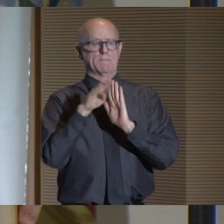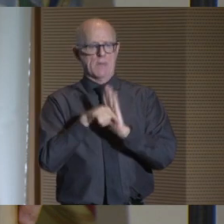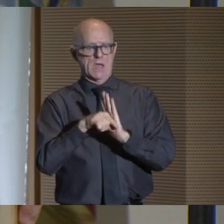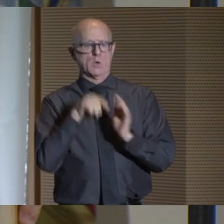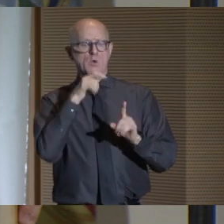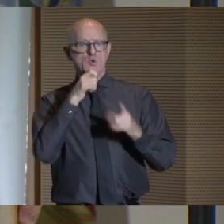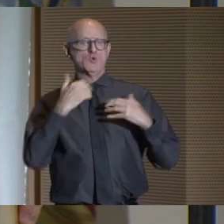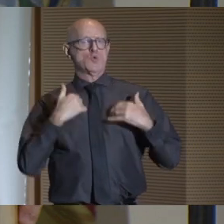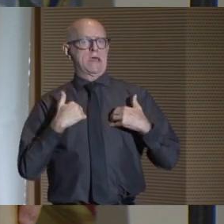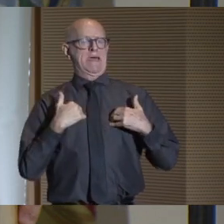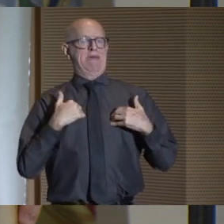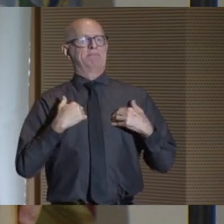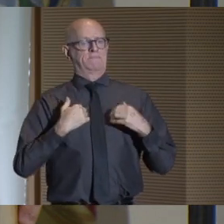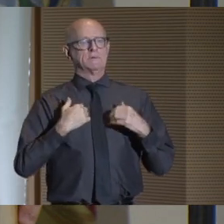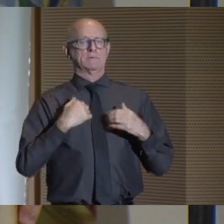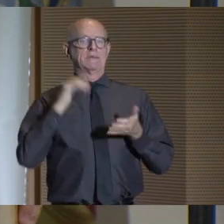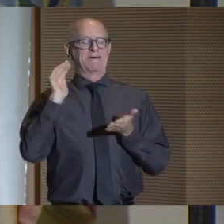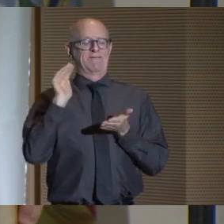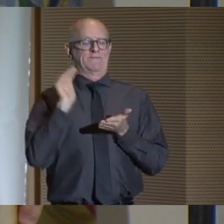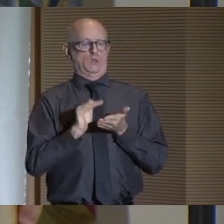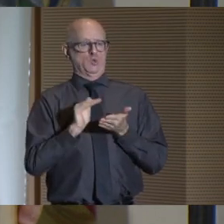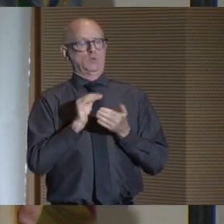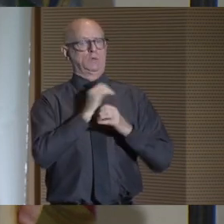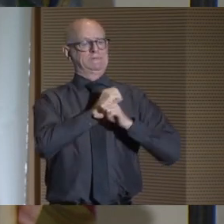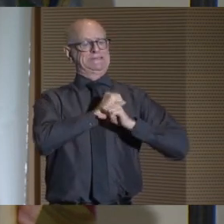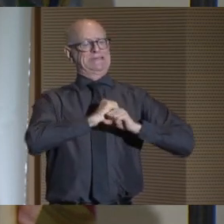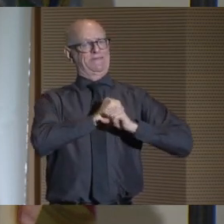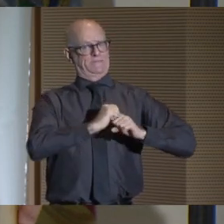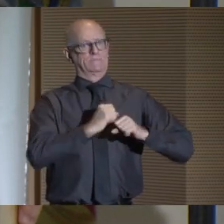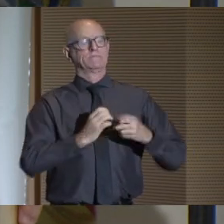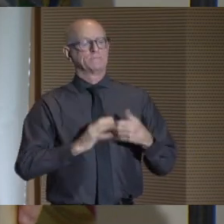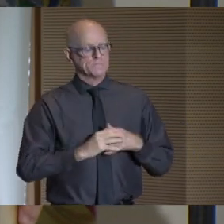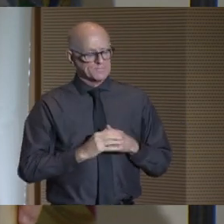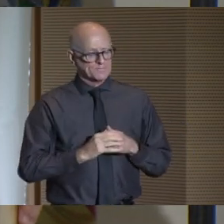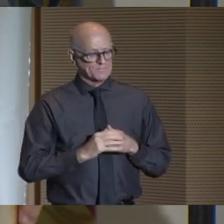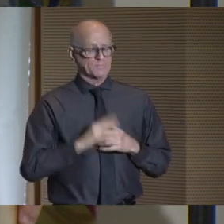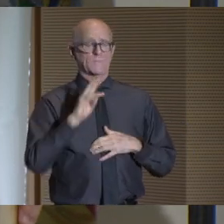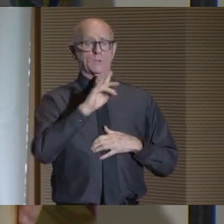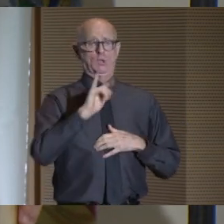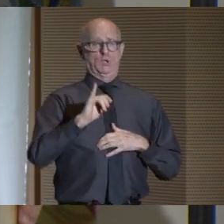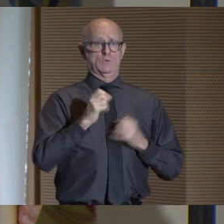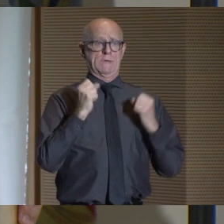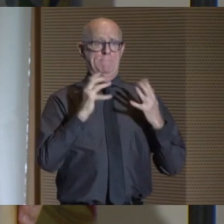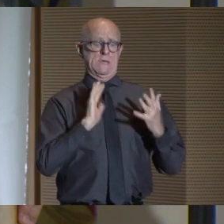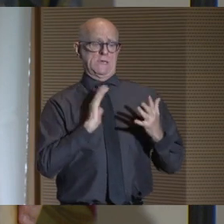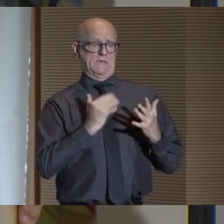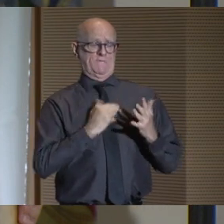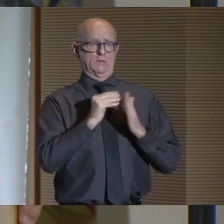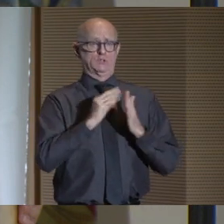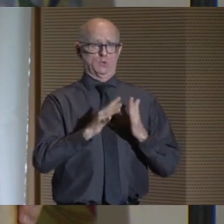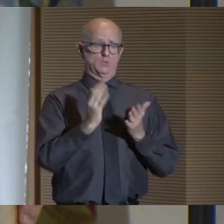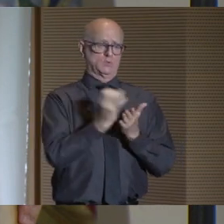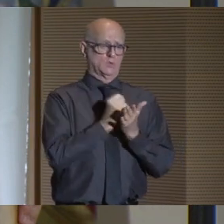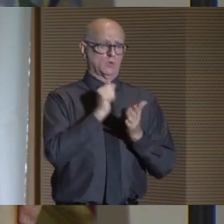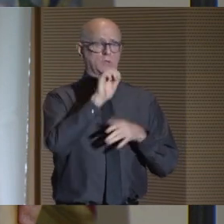who often have fewer safety nets. At CUNY, many of our students earn associate's degrees